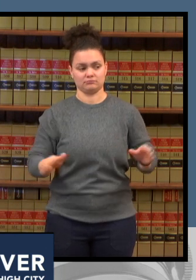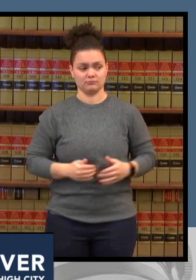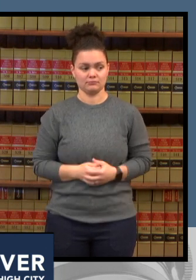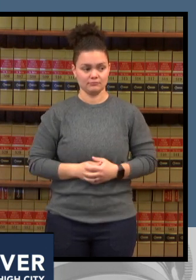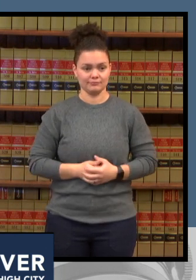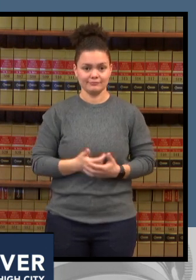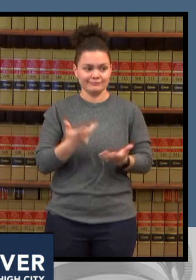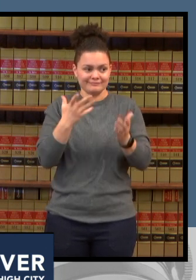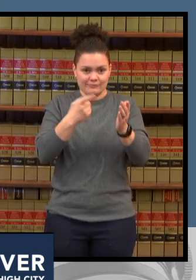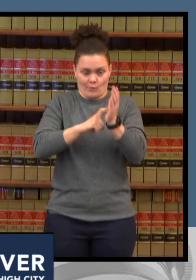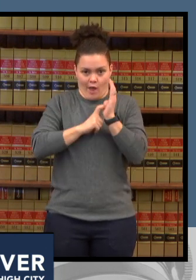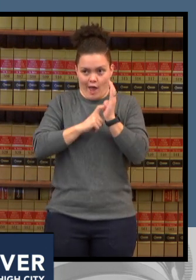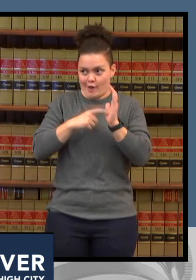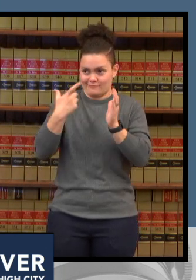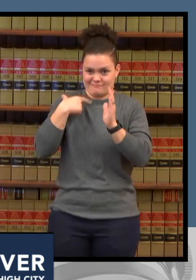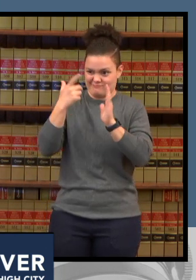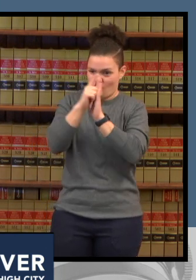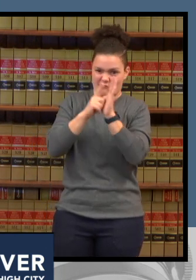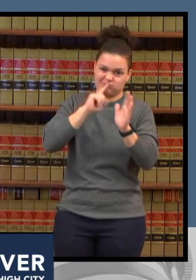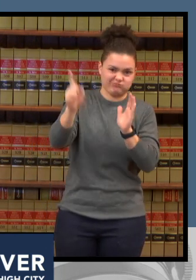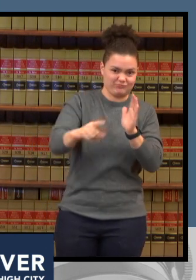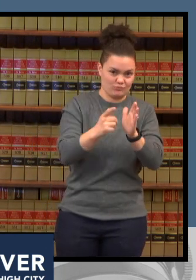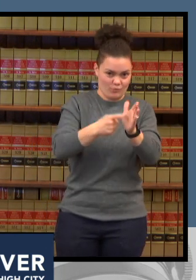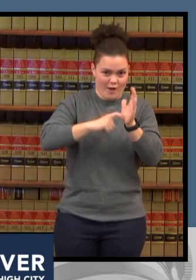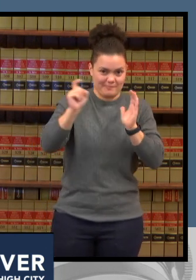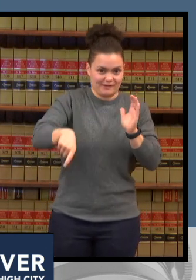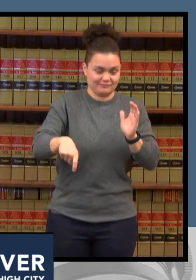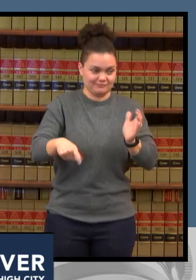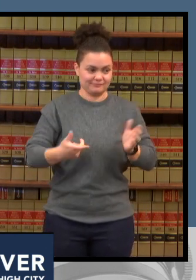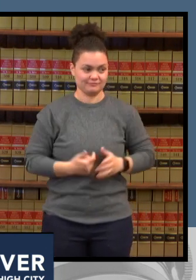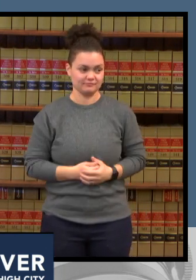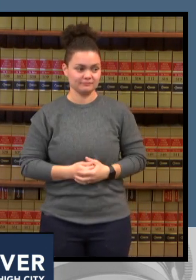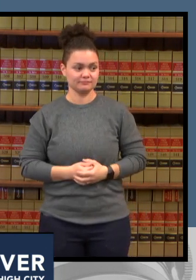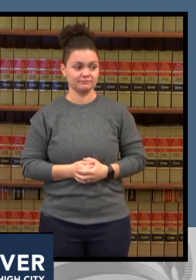of the people that are passed through the door are vaccinated then they can take their face